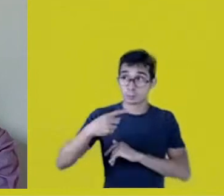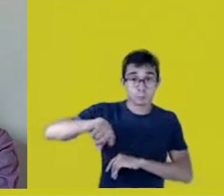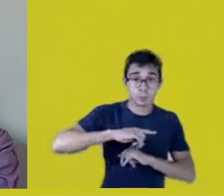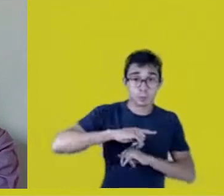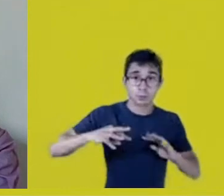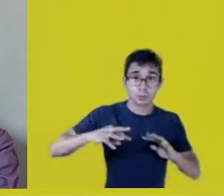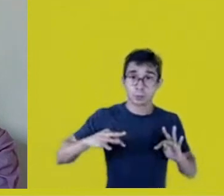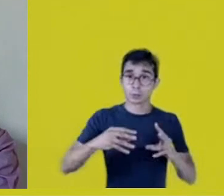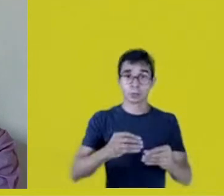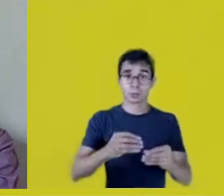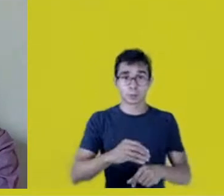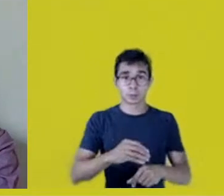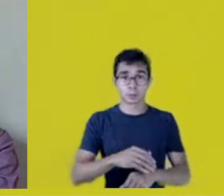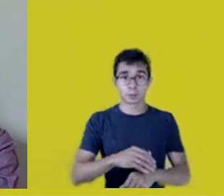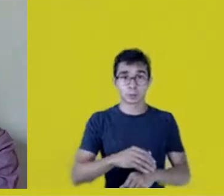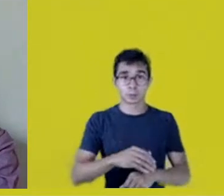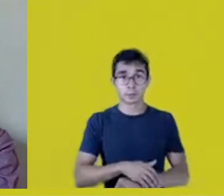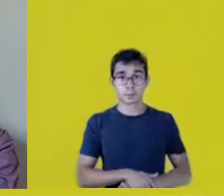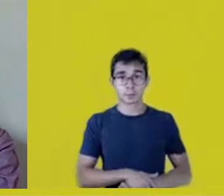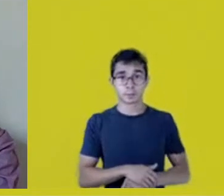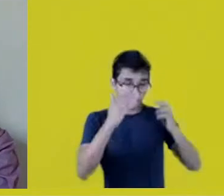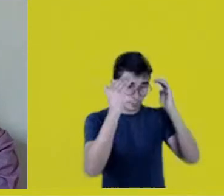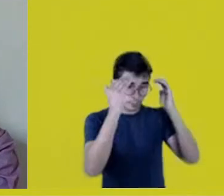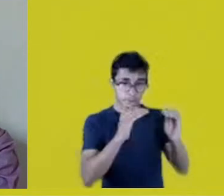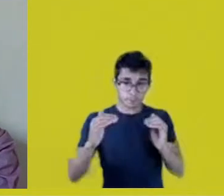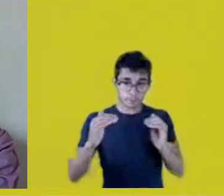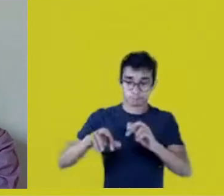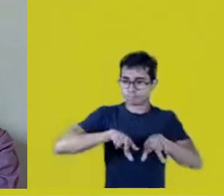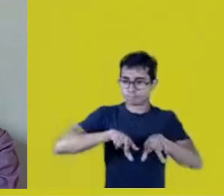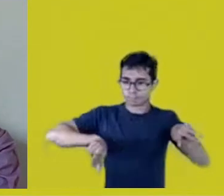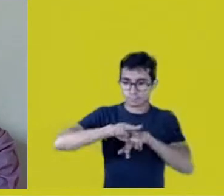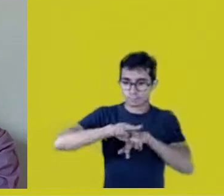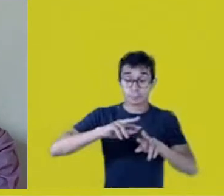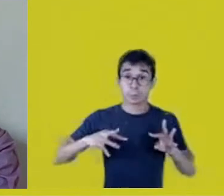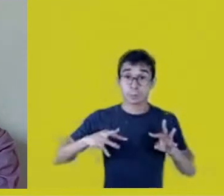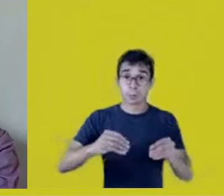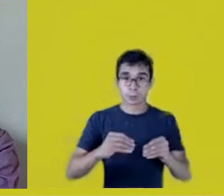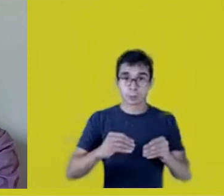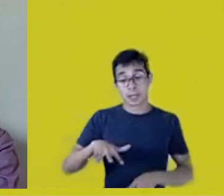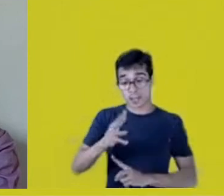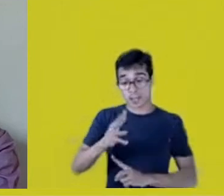and in the symbolic place of creation, and in the theater’s case, even more.